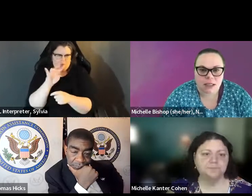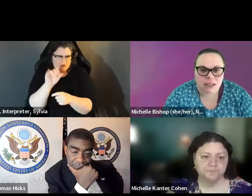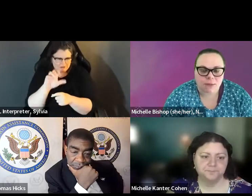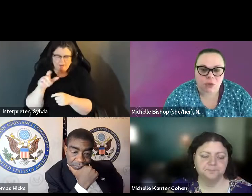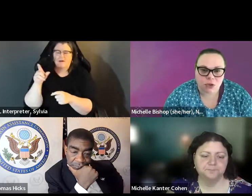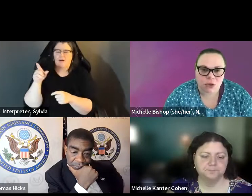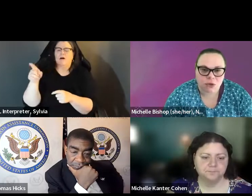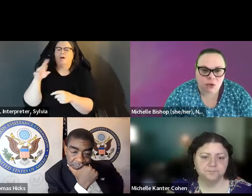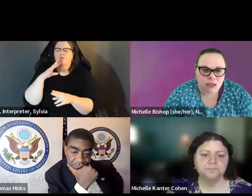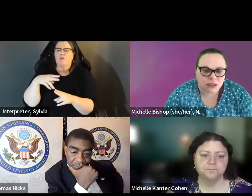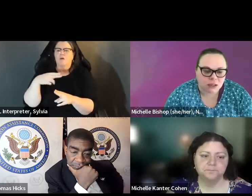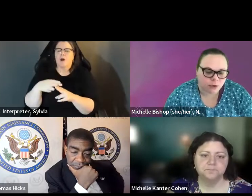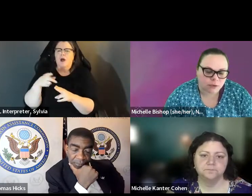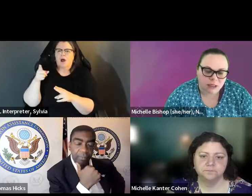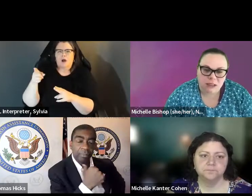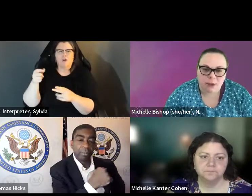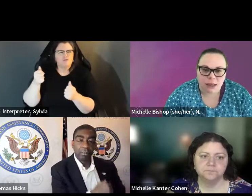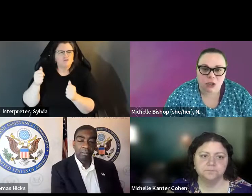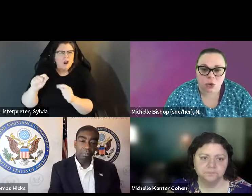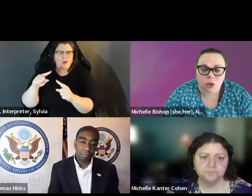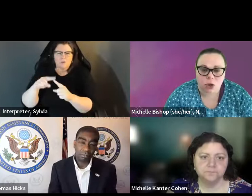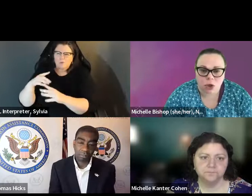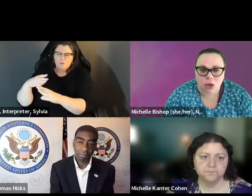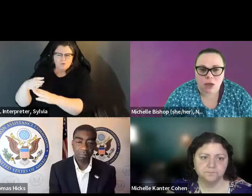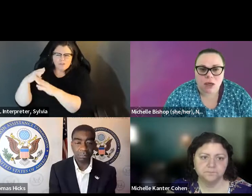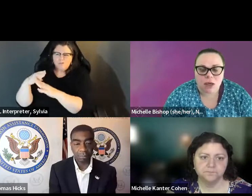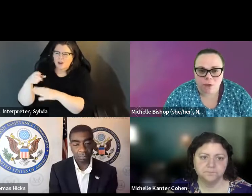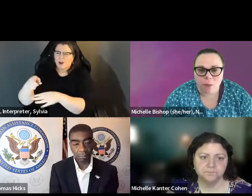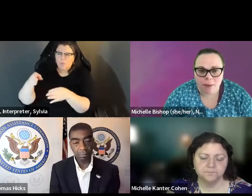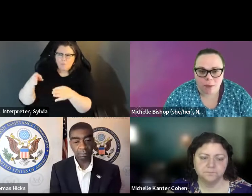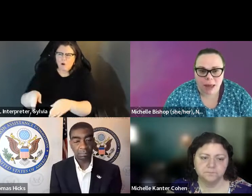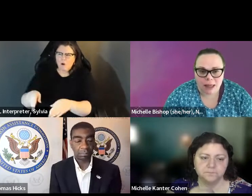That just was decided related to voter Assistance, where there was an attempt to restrict, who can assist a present with a disability to return.